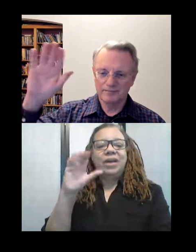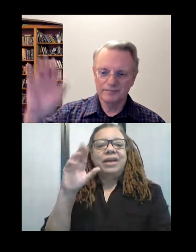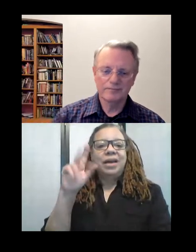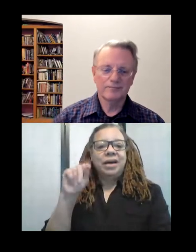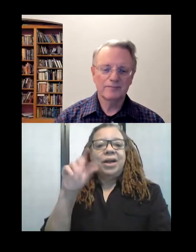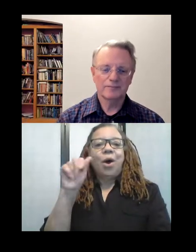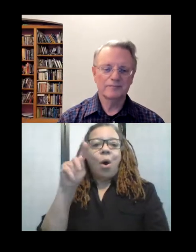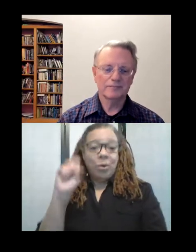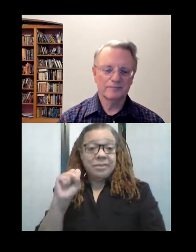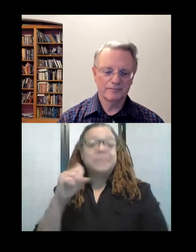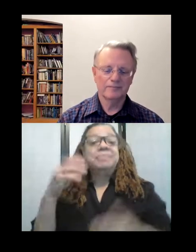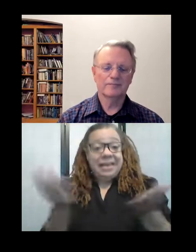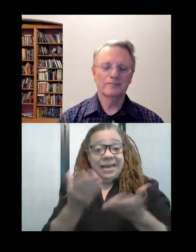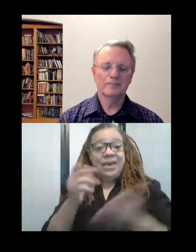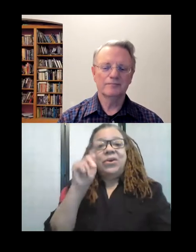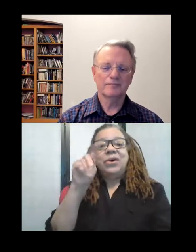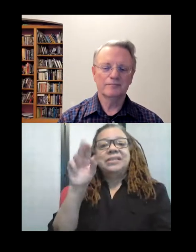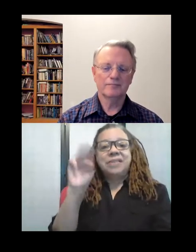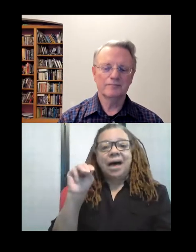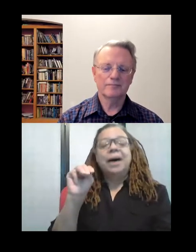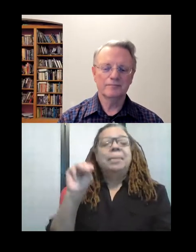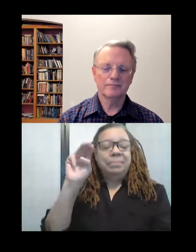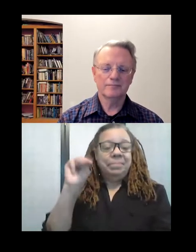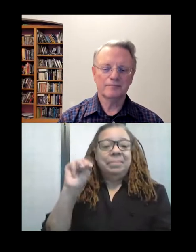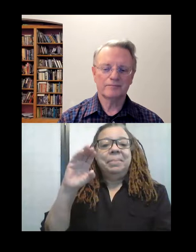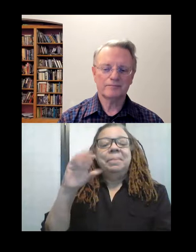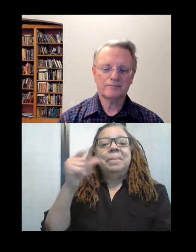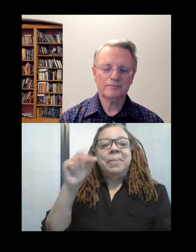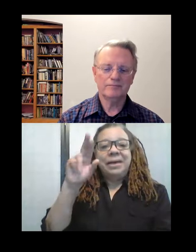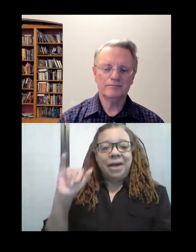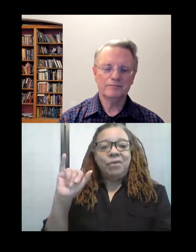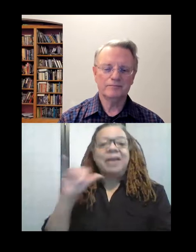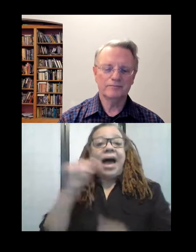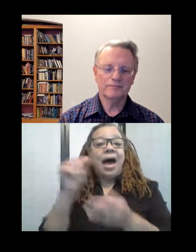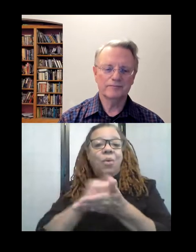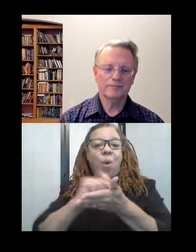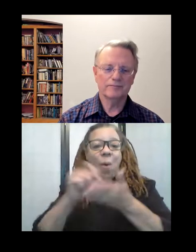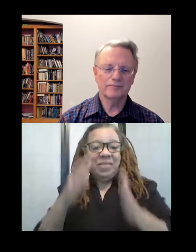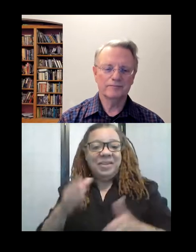quilter Trisha Deck, and ASL interpreter Shelly. Trisha's journey took her from sewing,